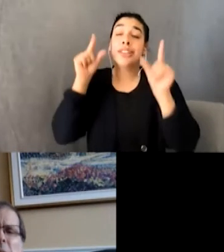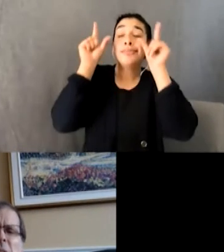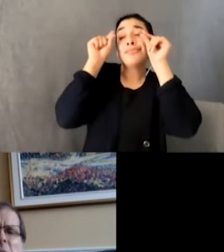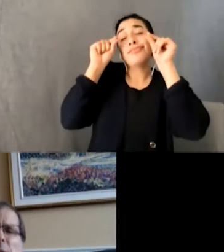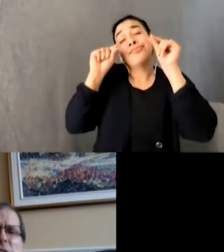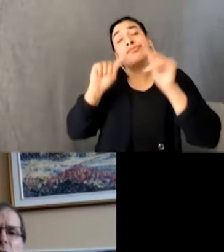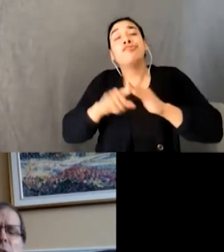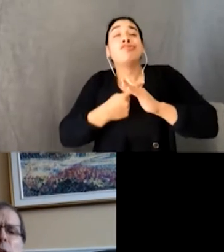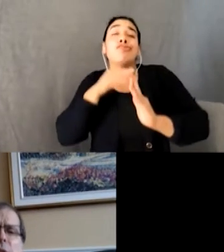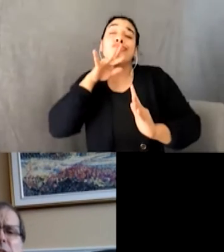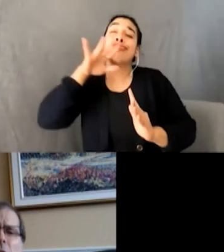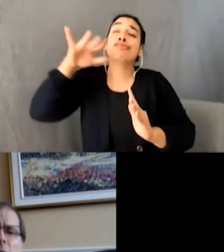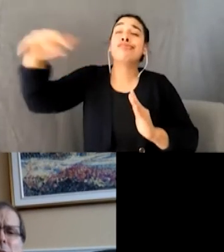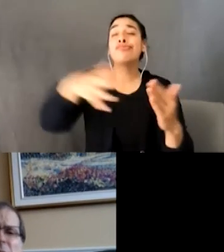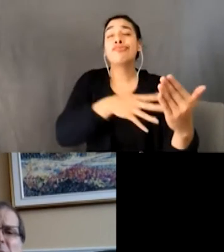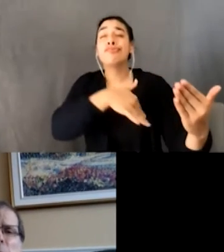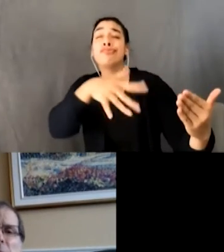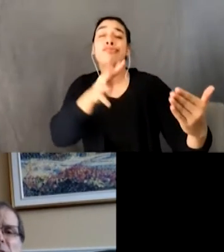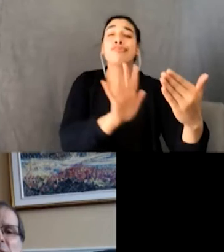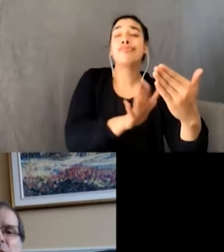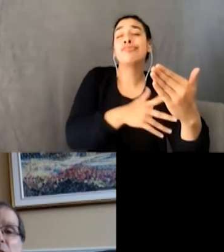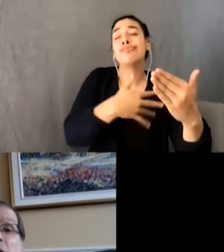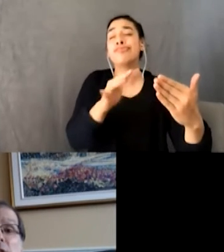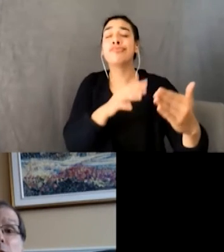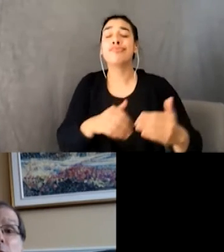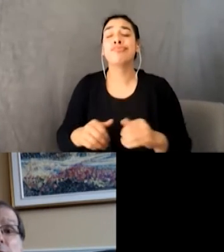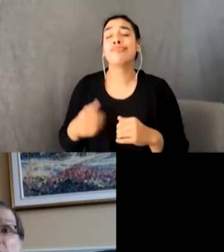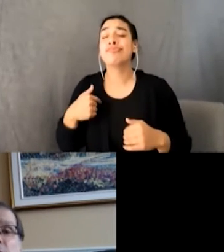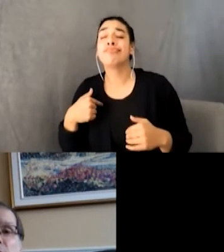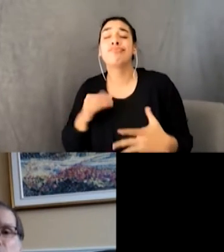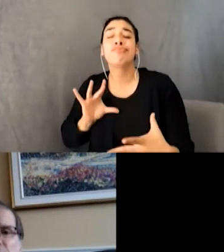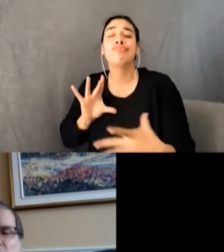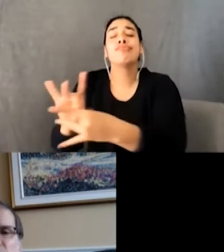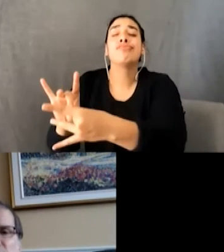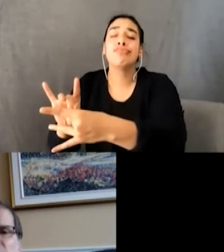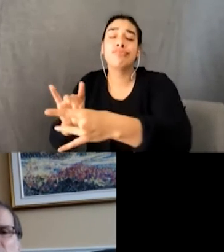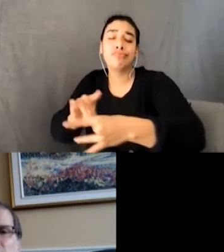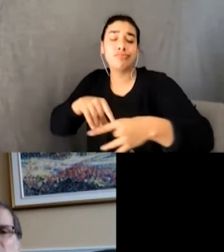I felt every note of the guitar, and I belted out the entire tune in front of a group of strangers.